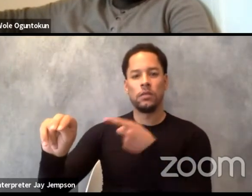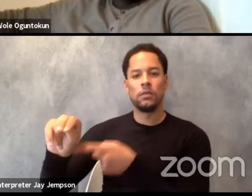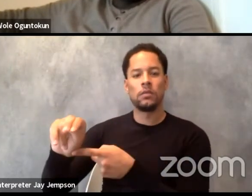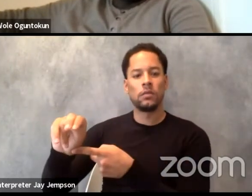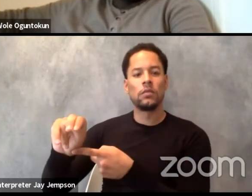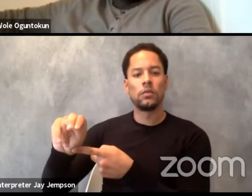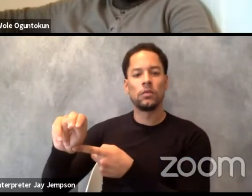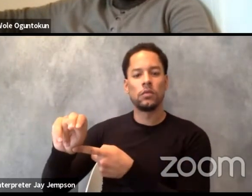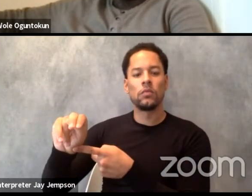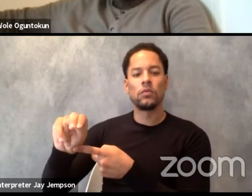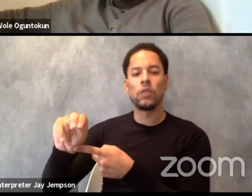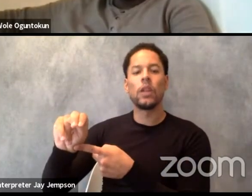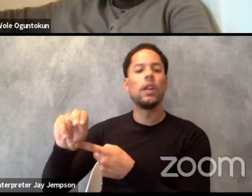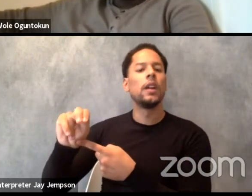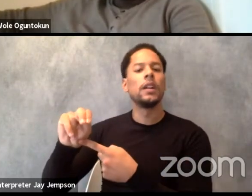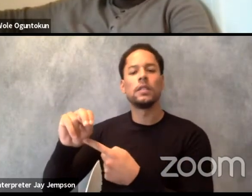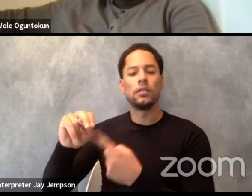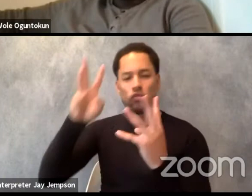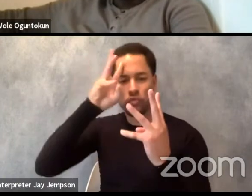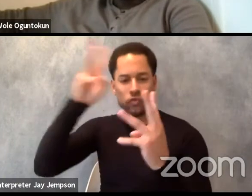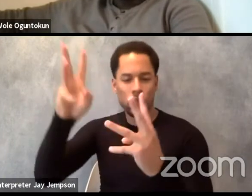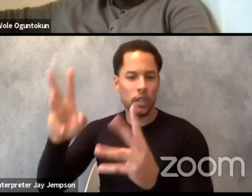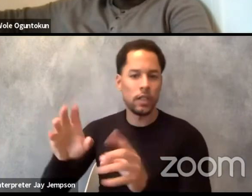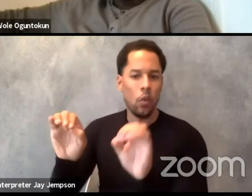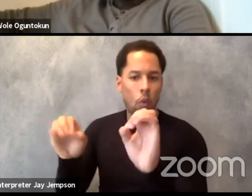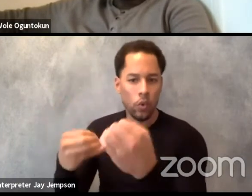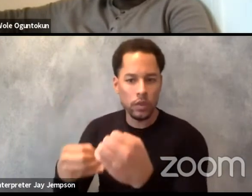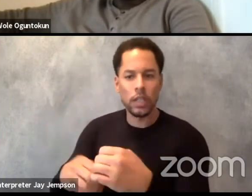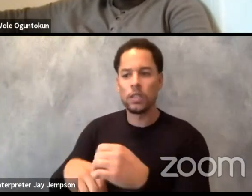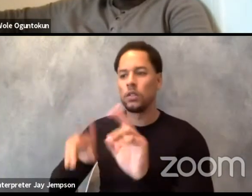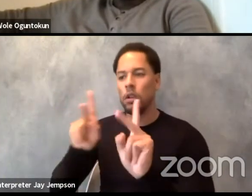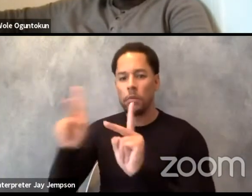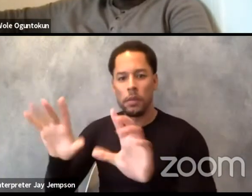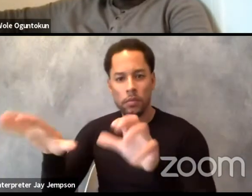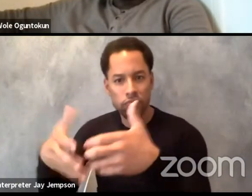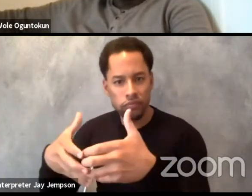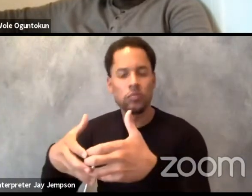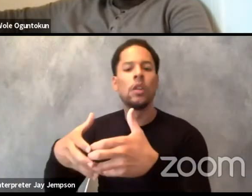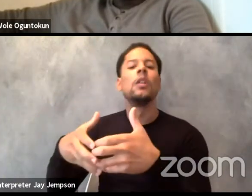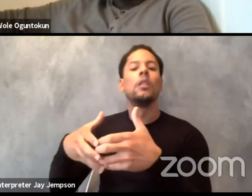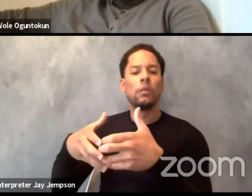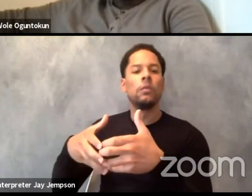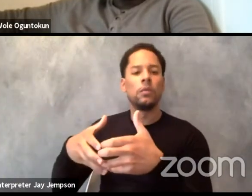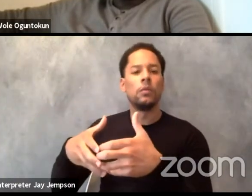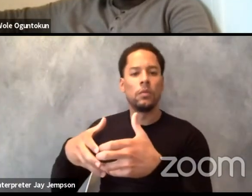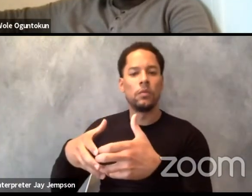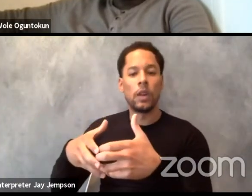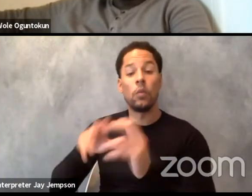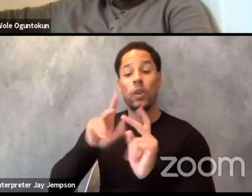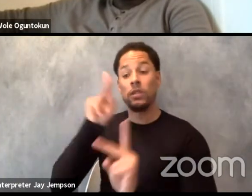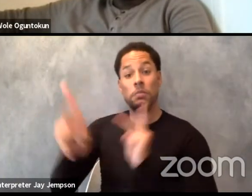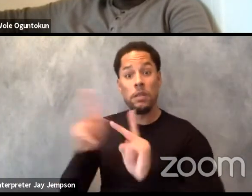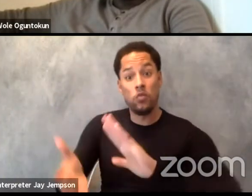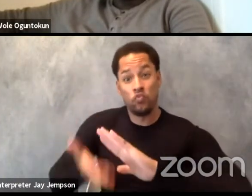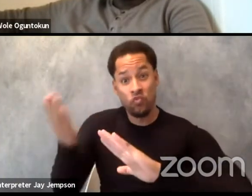communities online that are truly decentralized as in there's no one company that owns the data, things happen between all these supercomputers